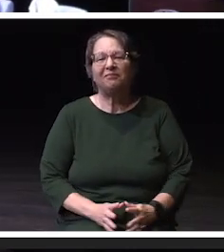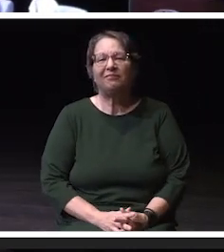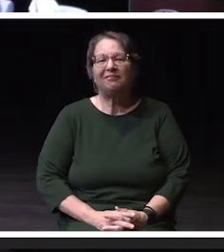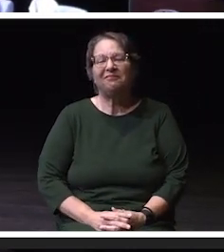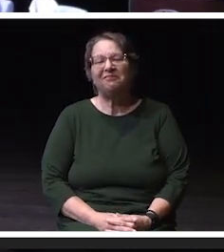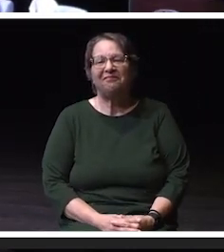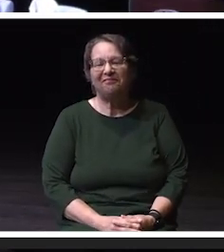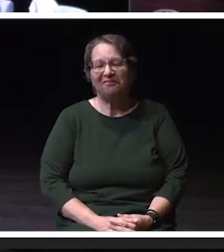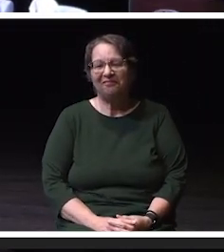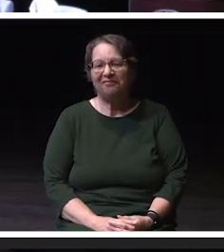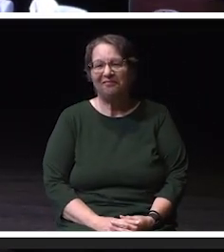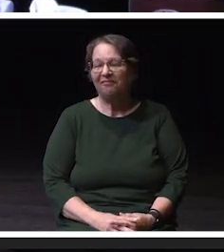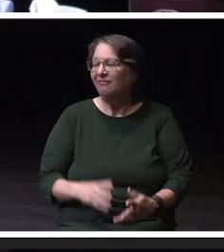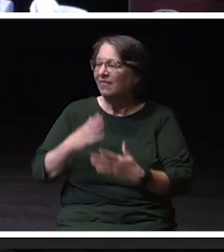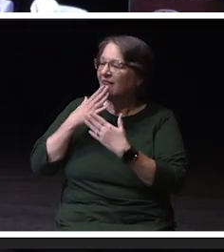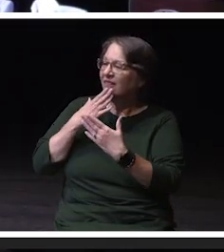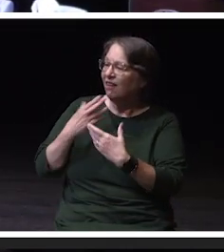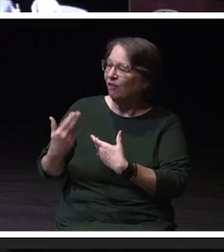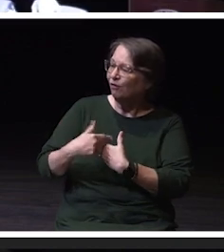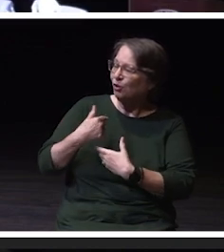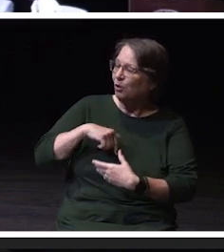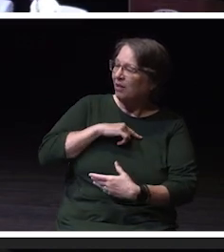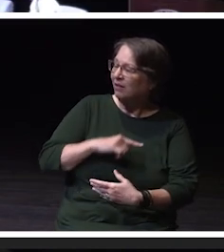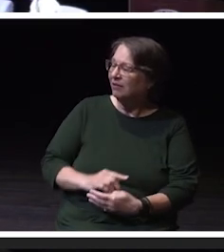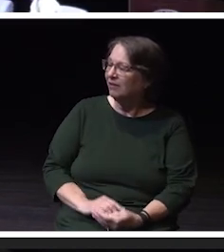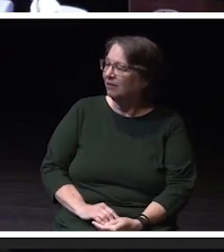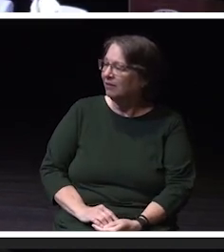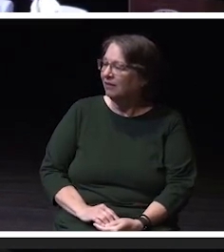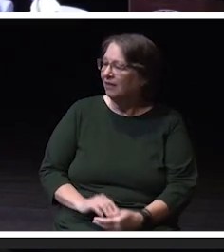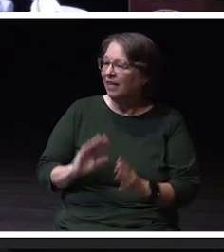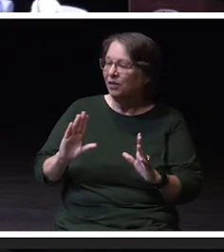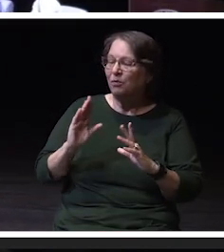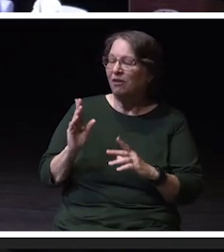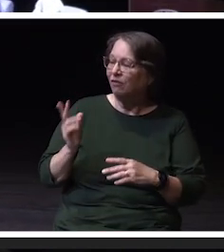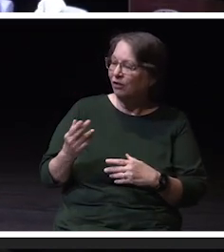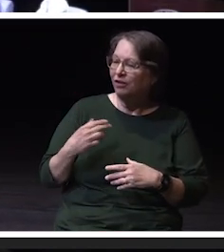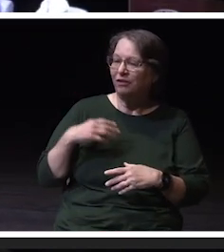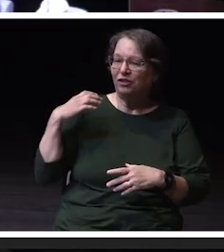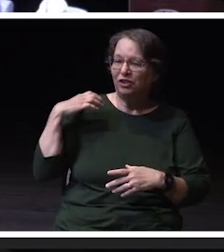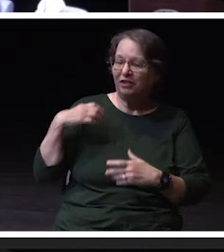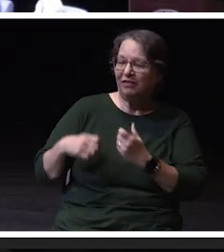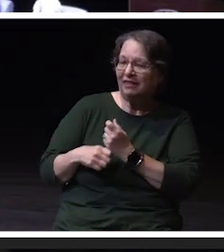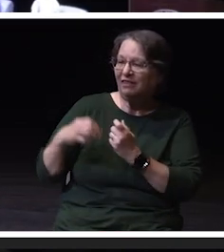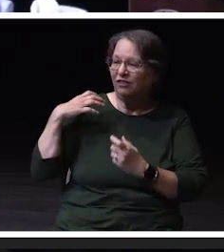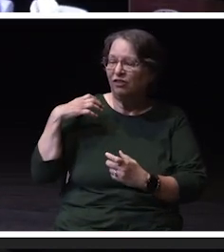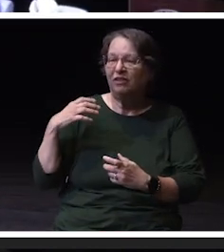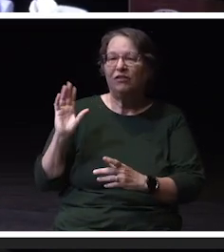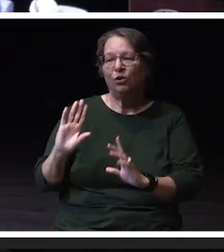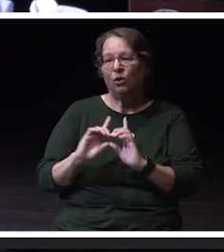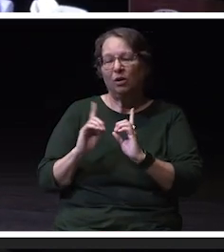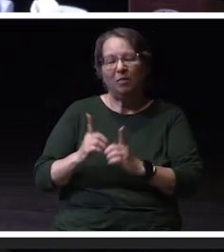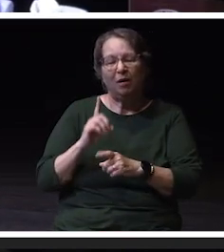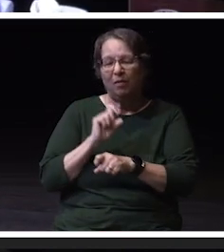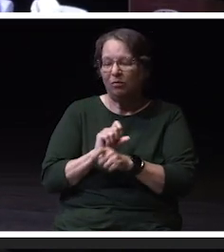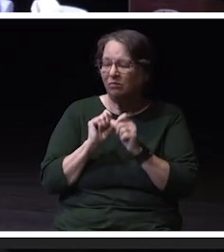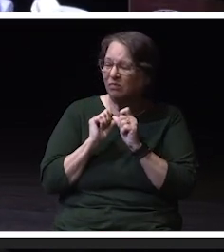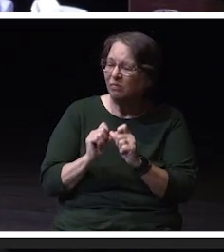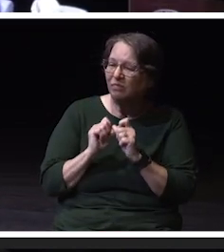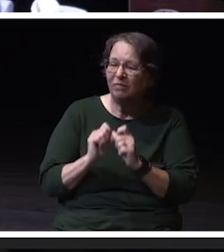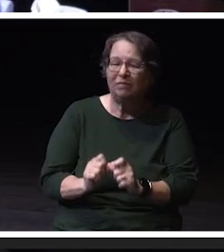Thank you so much for joining us. It's great to have you with us, Chief and Assistant Chief, your department works tirelessly to keep our campus safe.